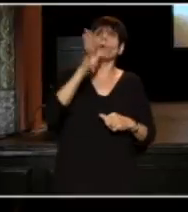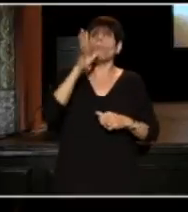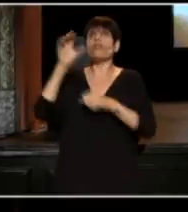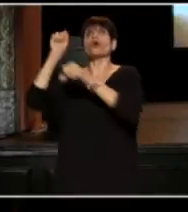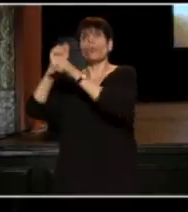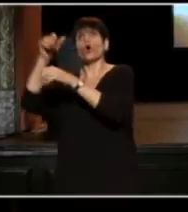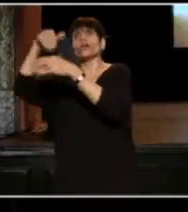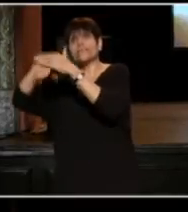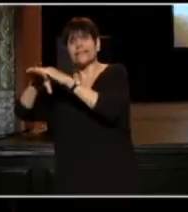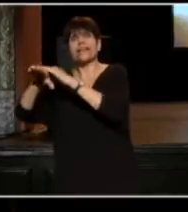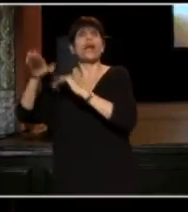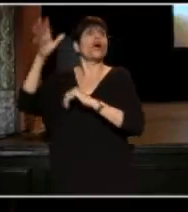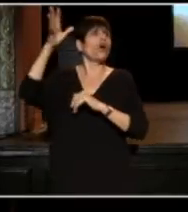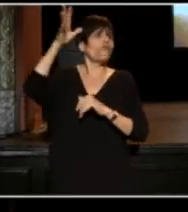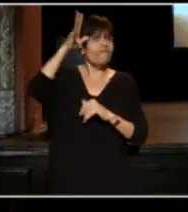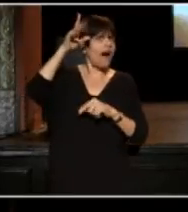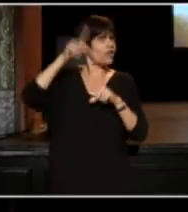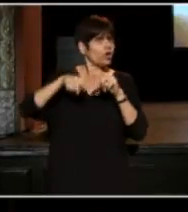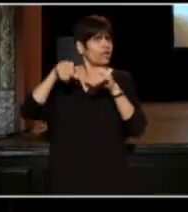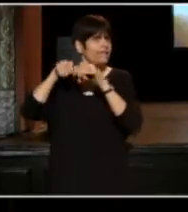that her father could not even enter.